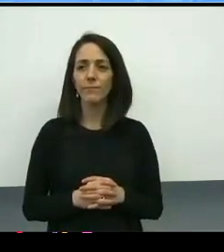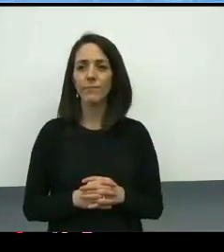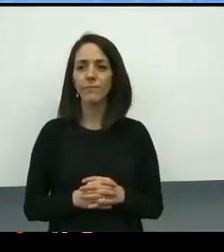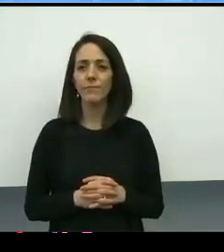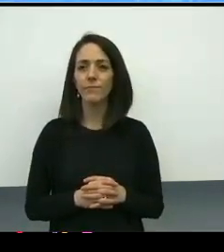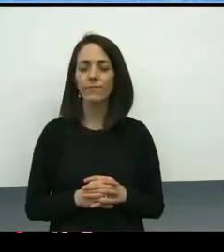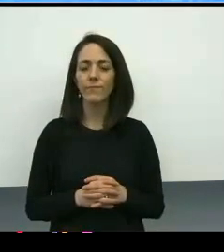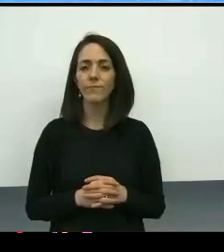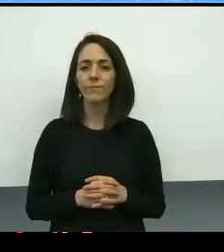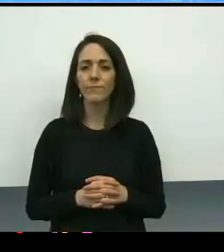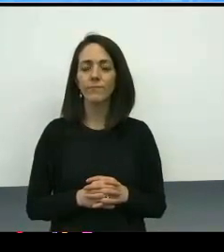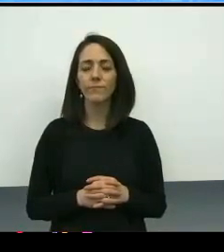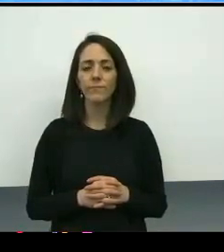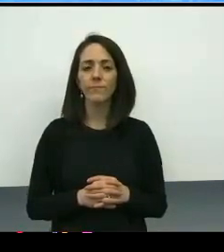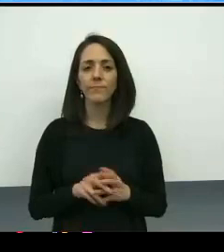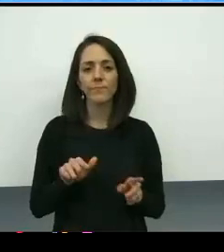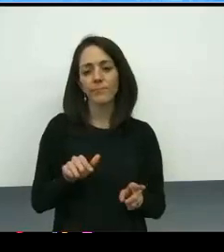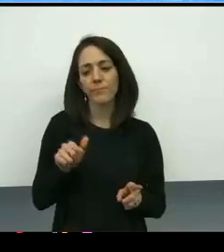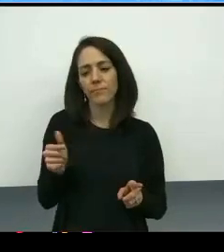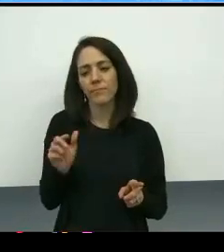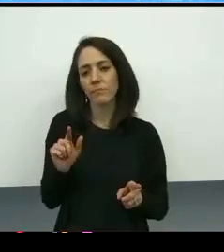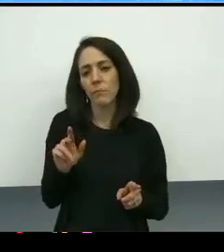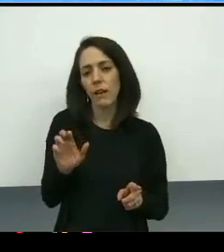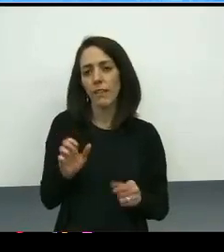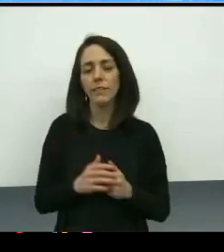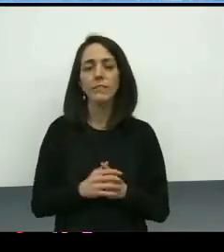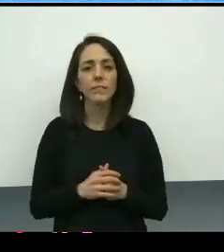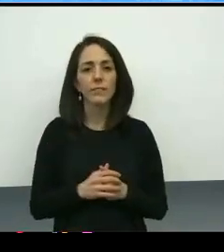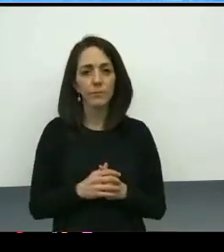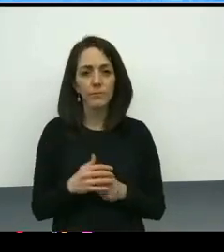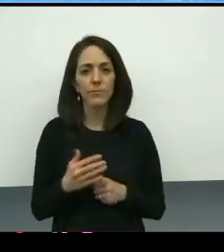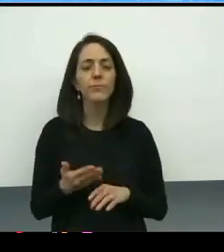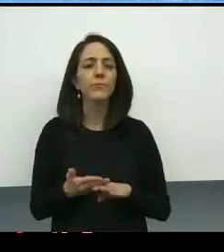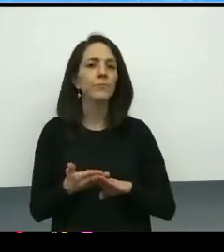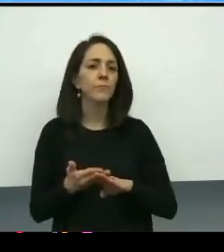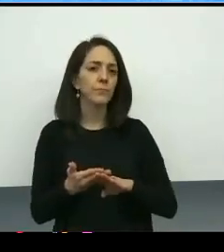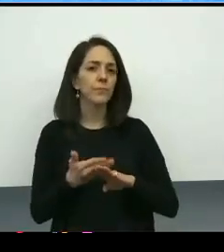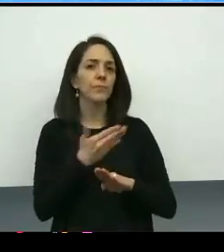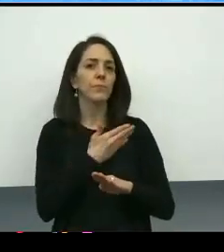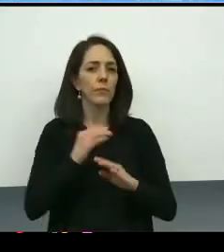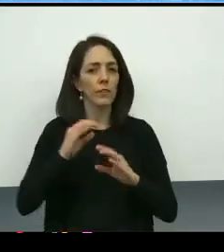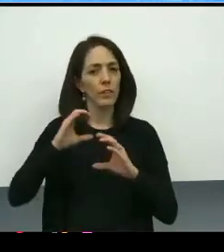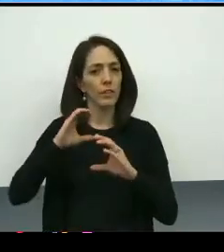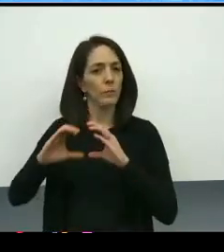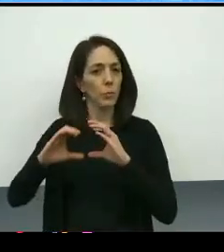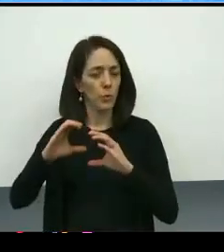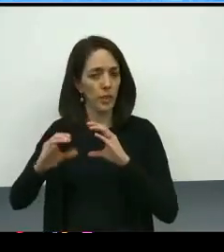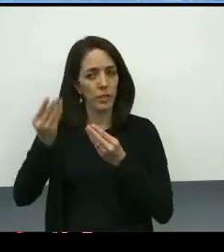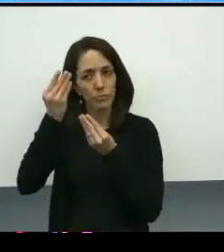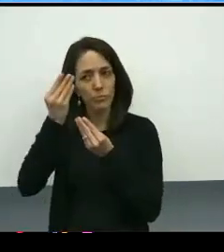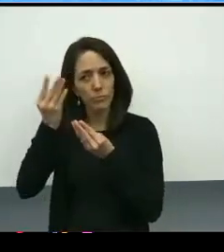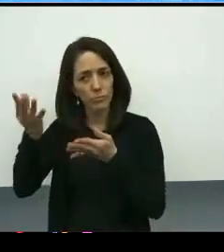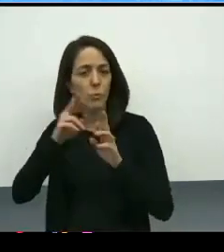Thank you, Susan. So as we reported in our previous communication with the board and have provided reports both to you